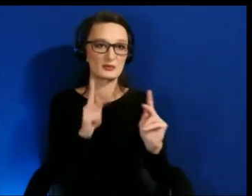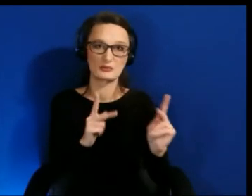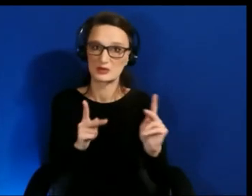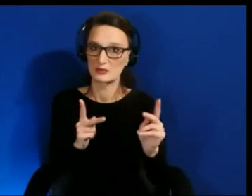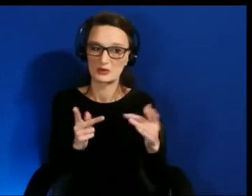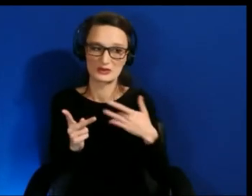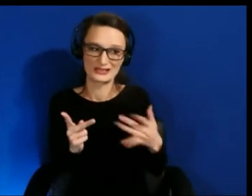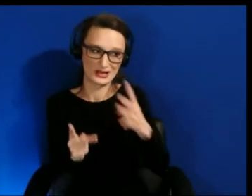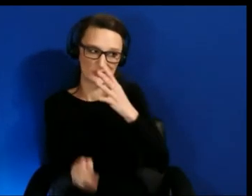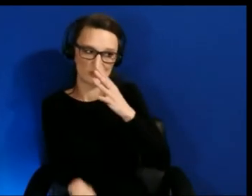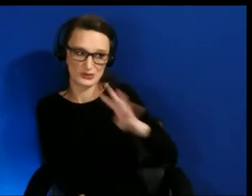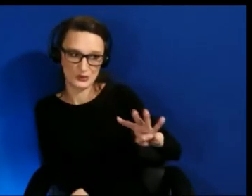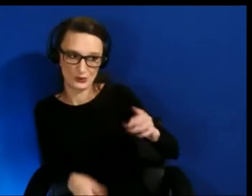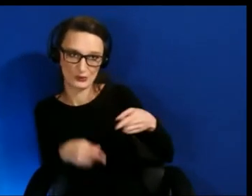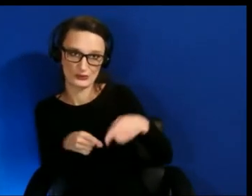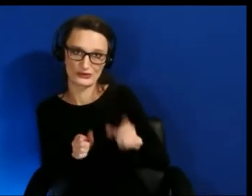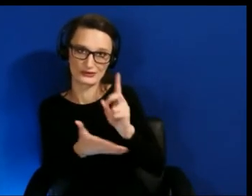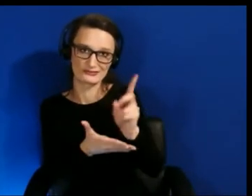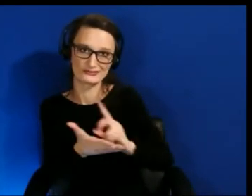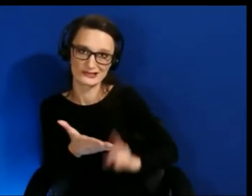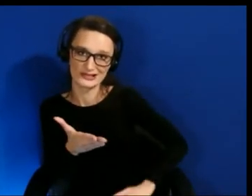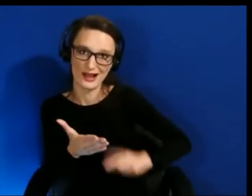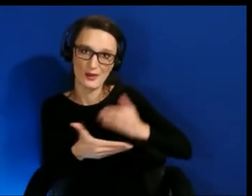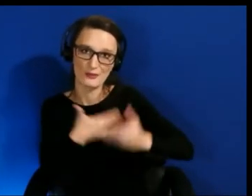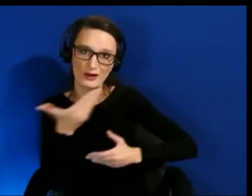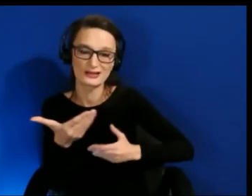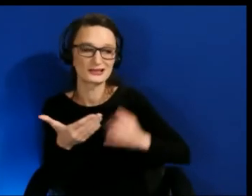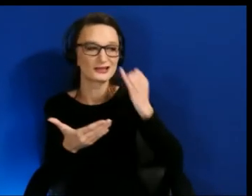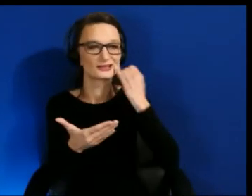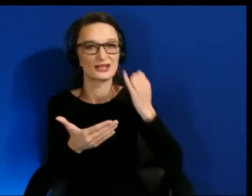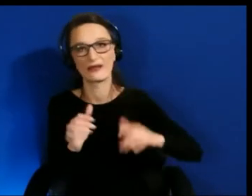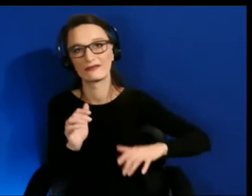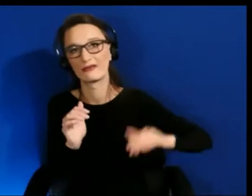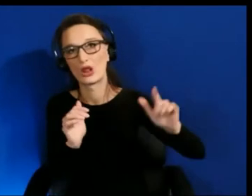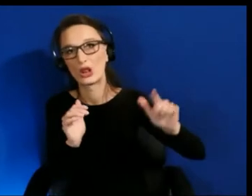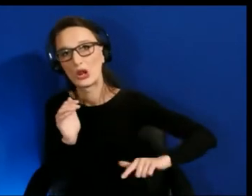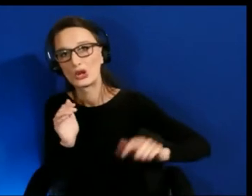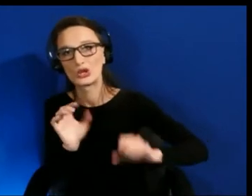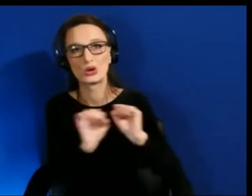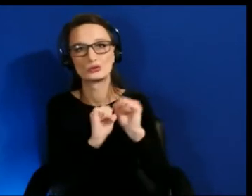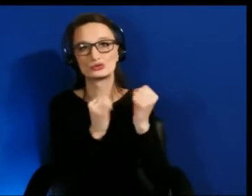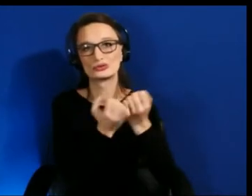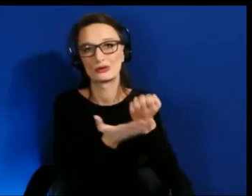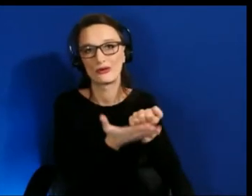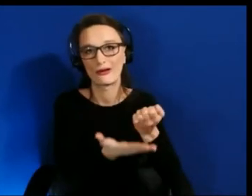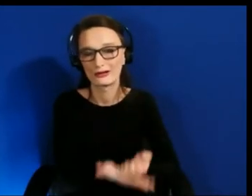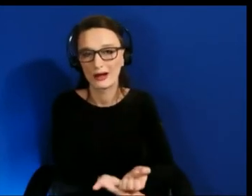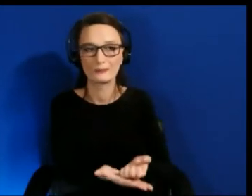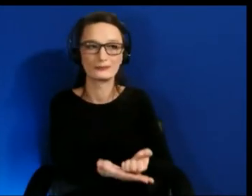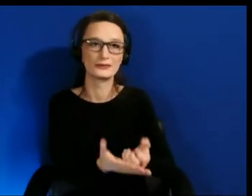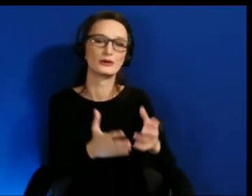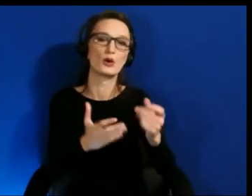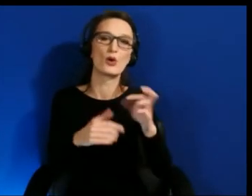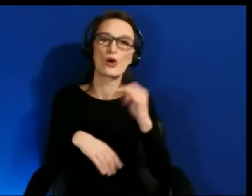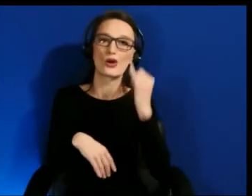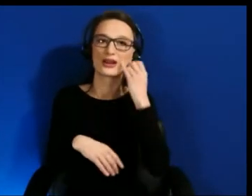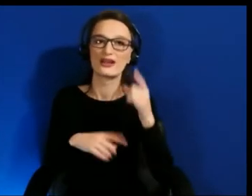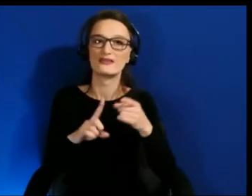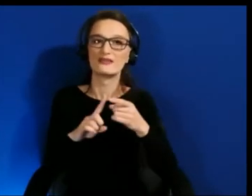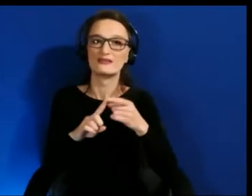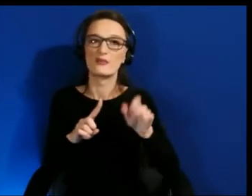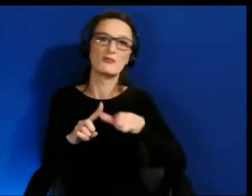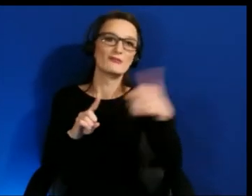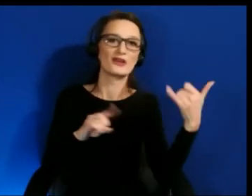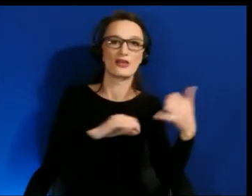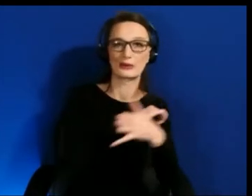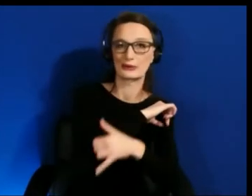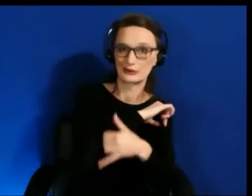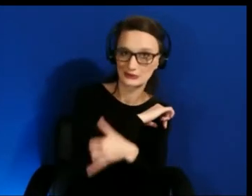socio economic statuses, people who are not in Western countries, right, if those creators don't have the